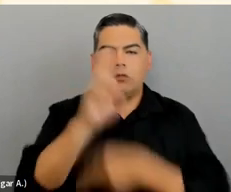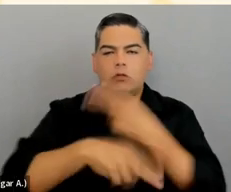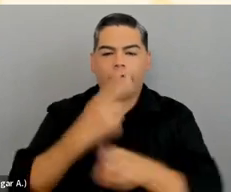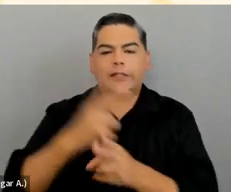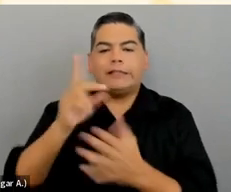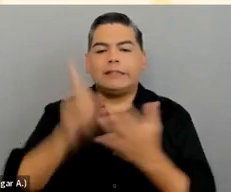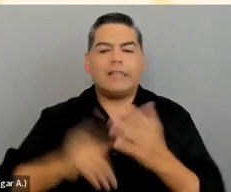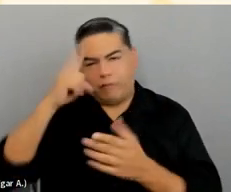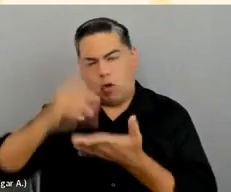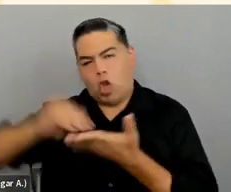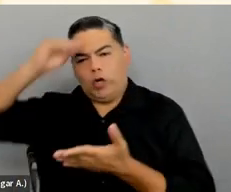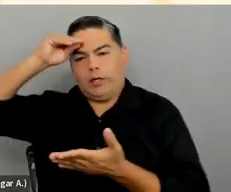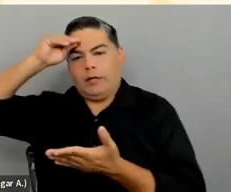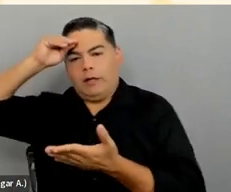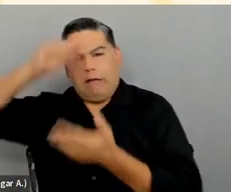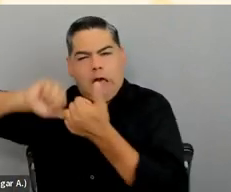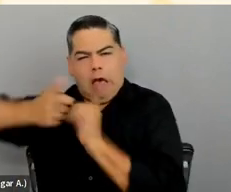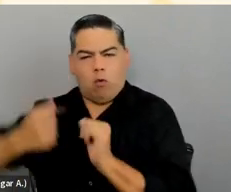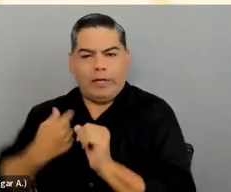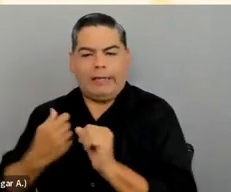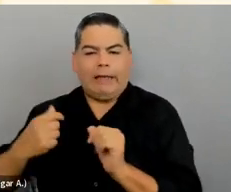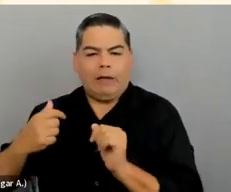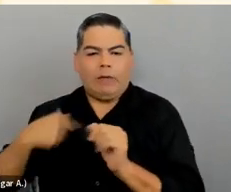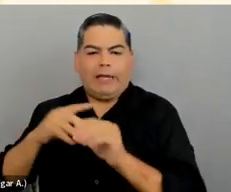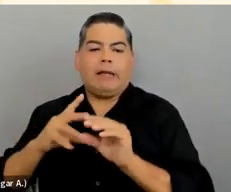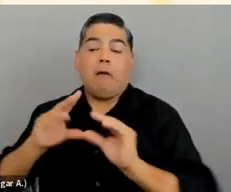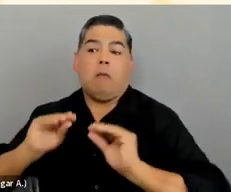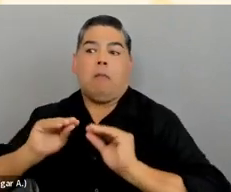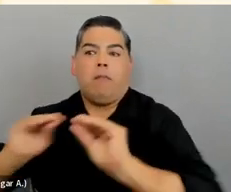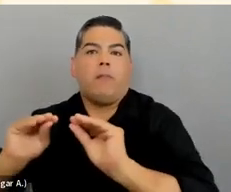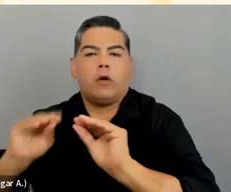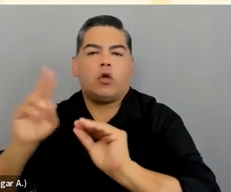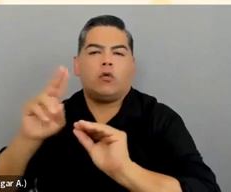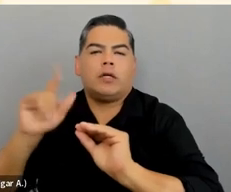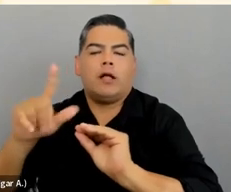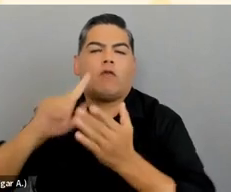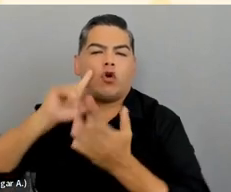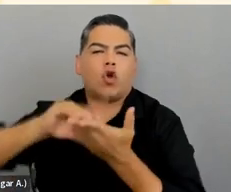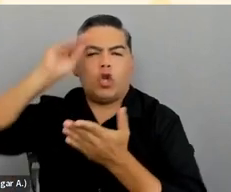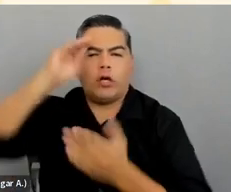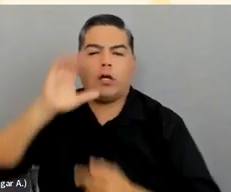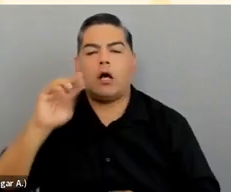and how to apply UDL to your learning content. UDL is a big subject, which is why we're just going